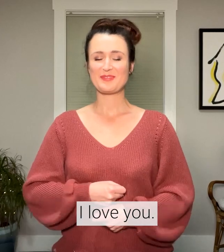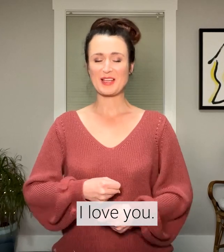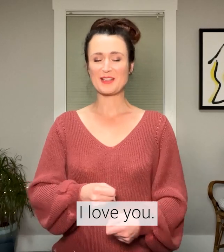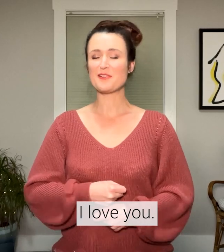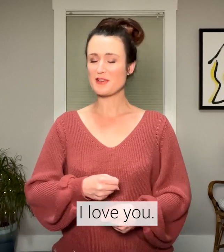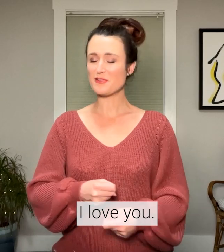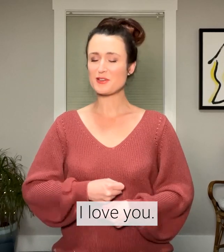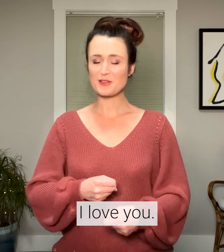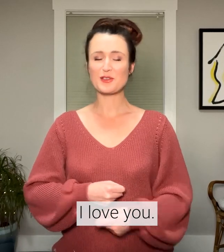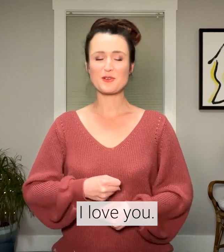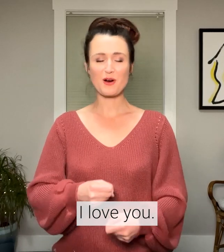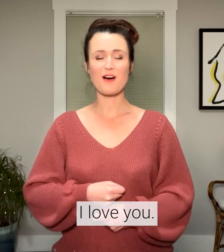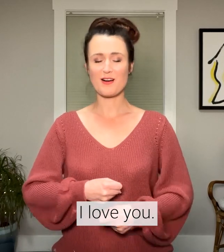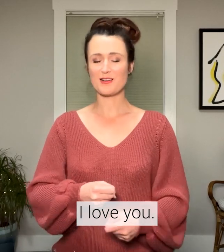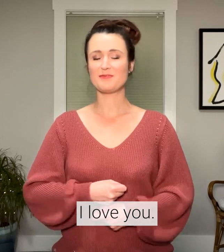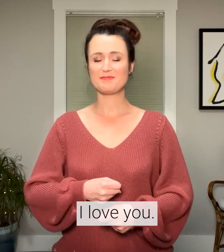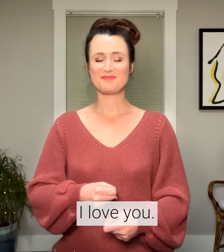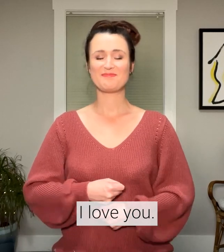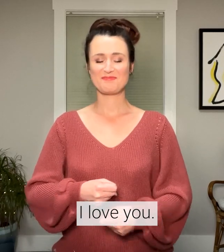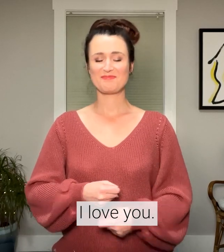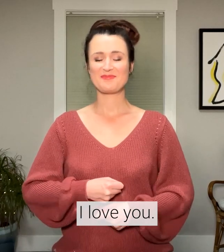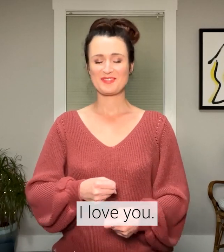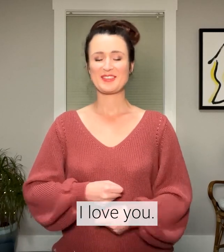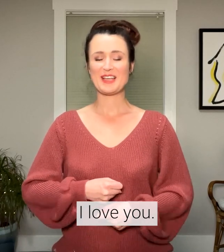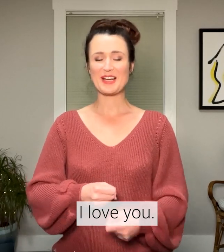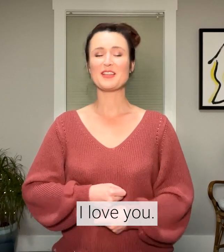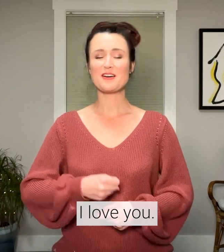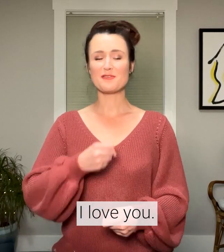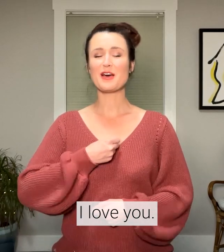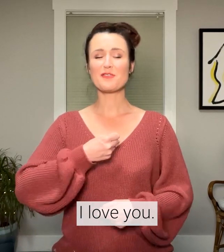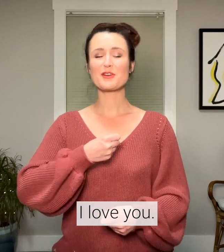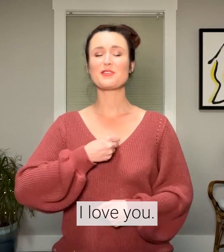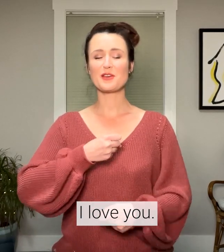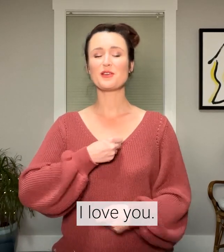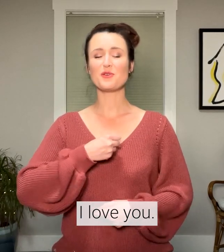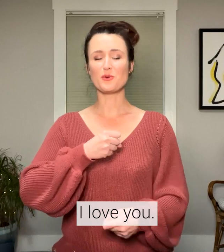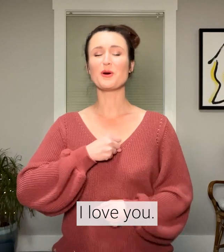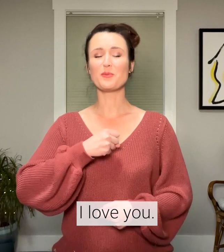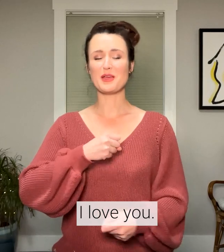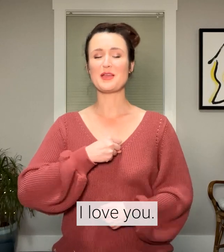I love everything you are. I love everything you will be.